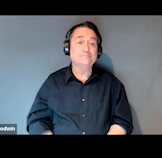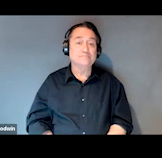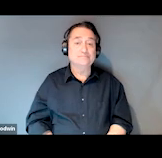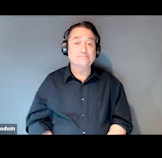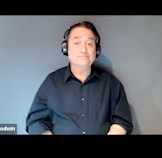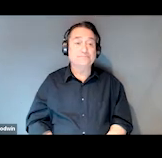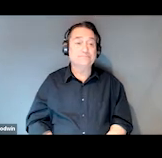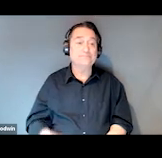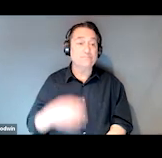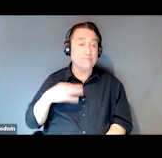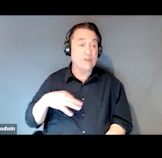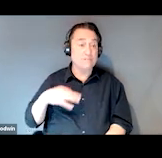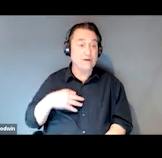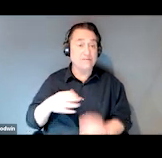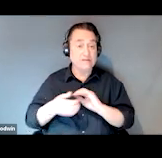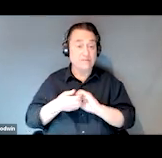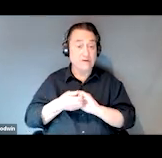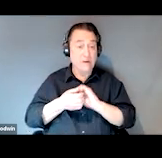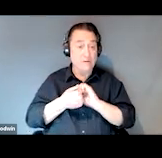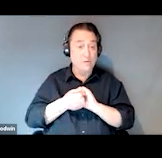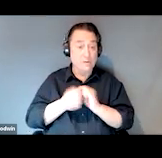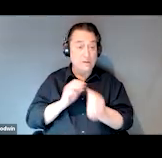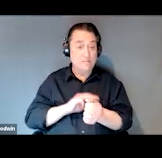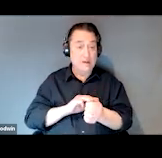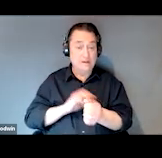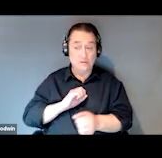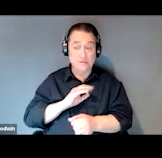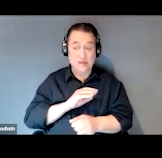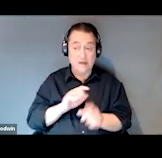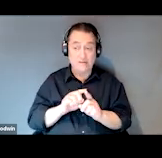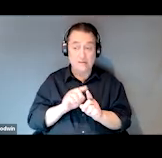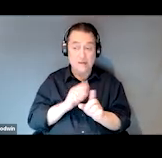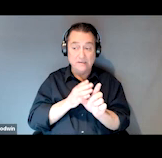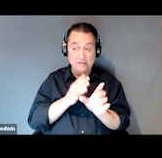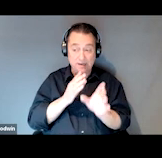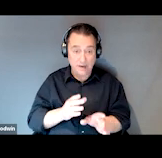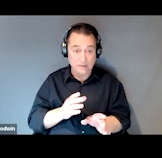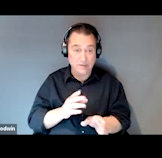So the benefits of collaborating with medical staff such as the psychiatrists and physicians is,